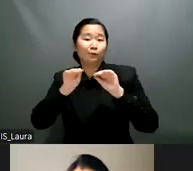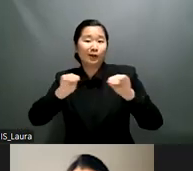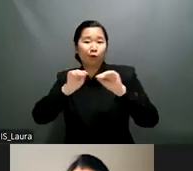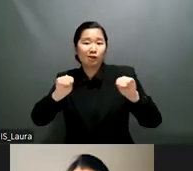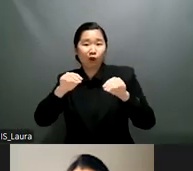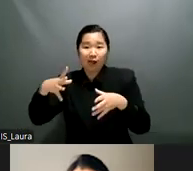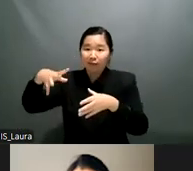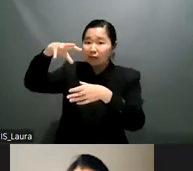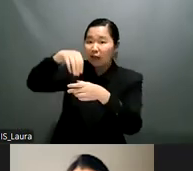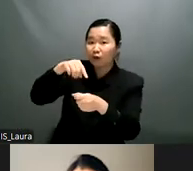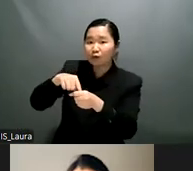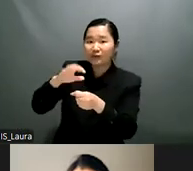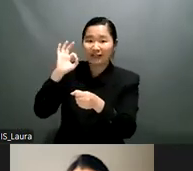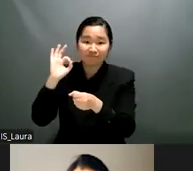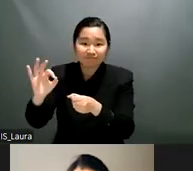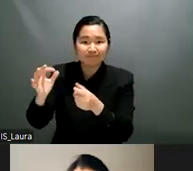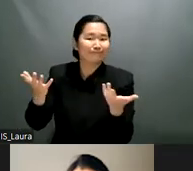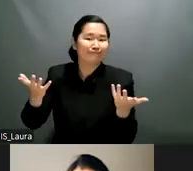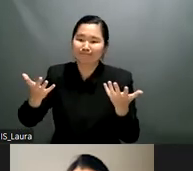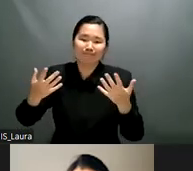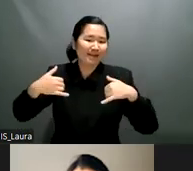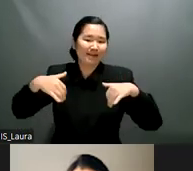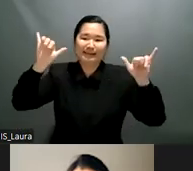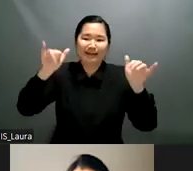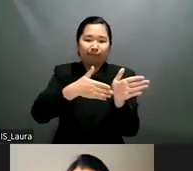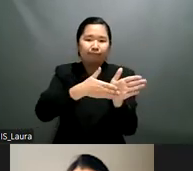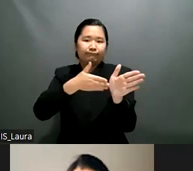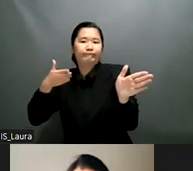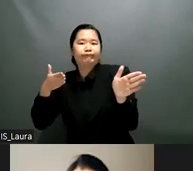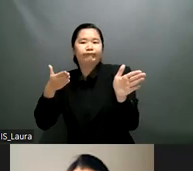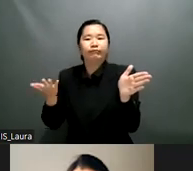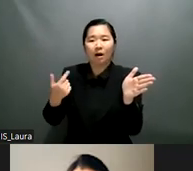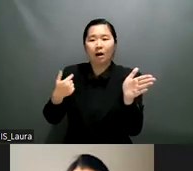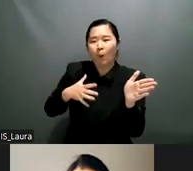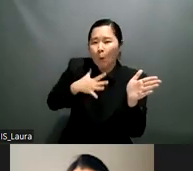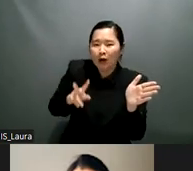picked the lack of implementation of policies something that we can also have in focus as the